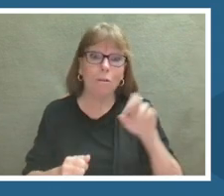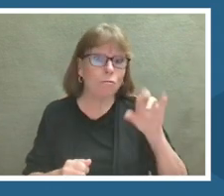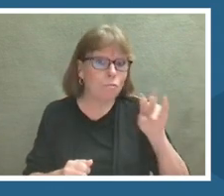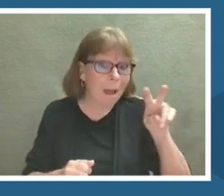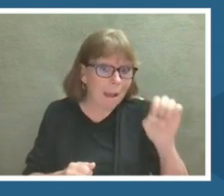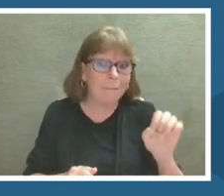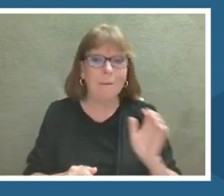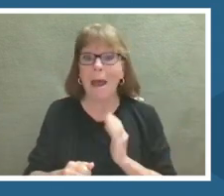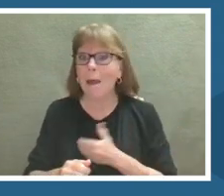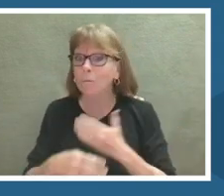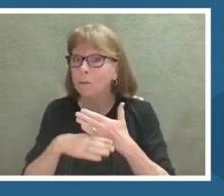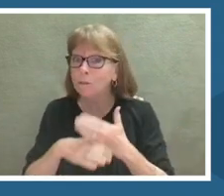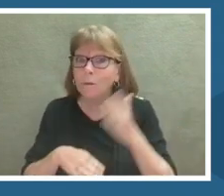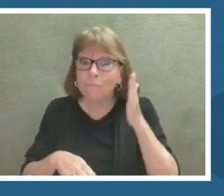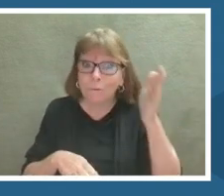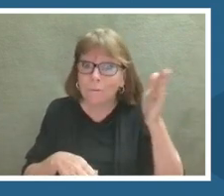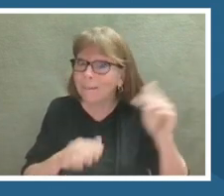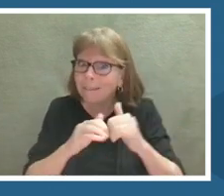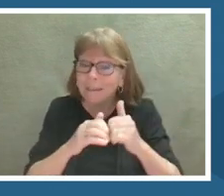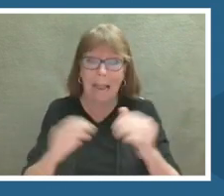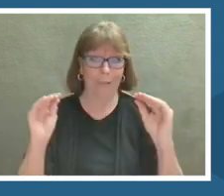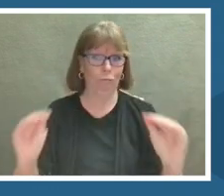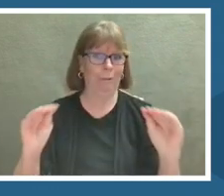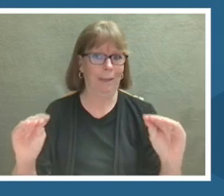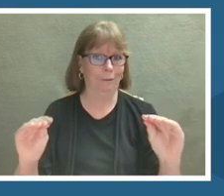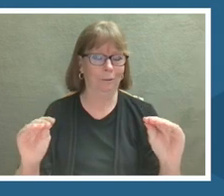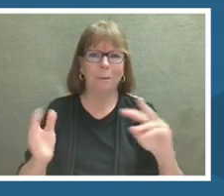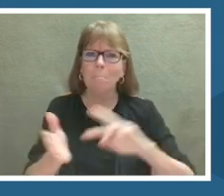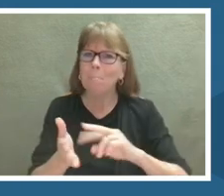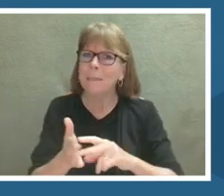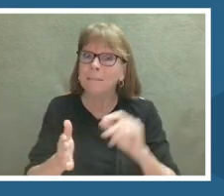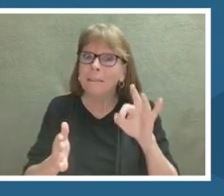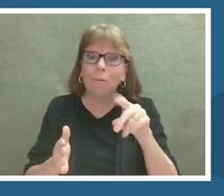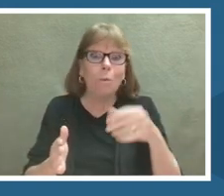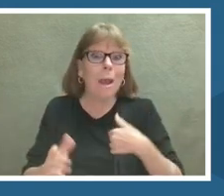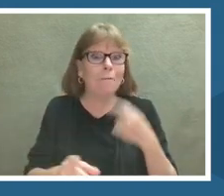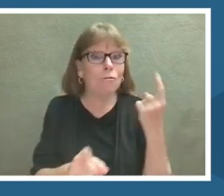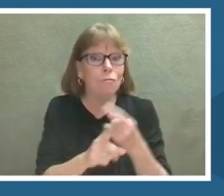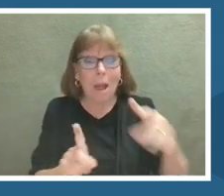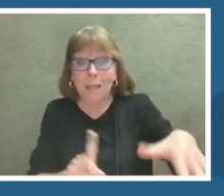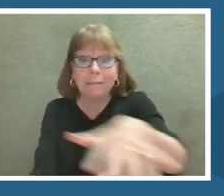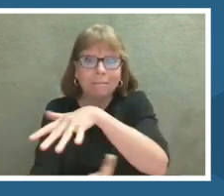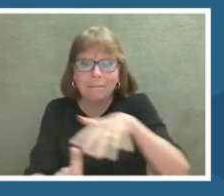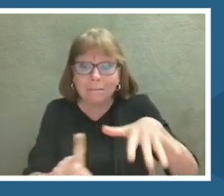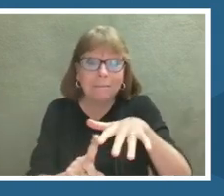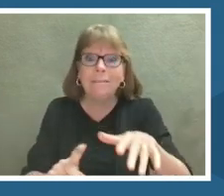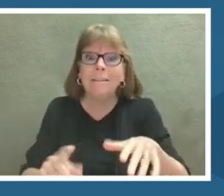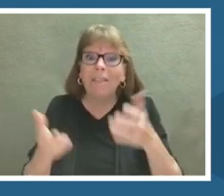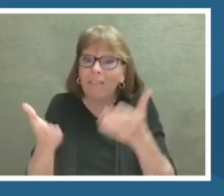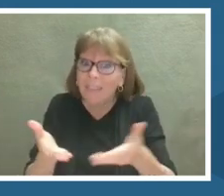That really acknowledges the -- and right resources, all children can thrive.